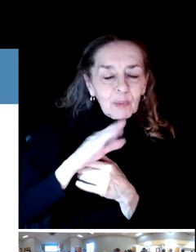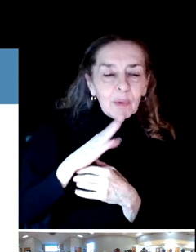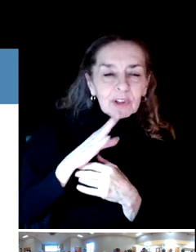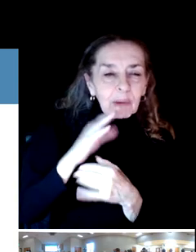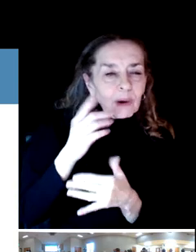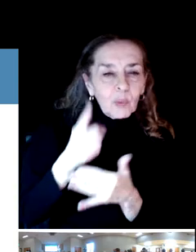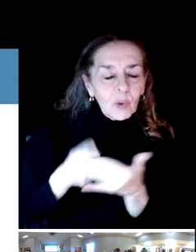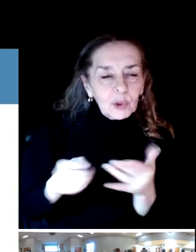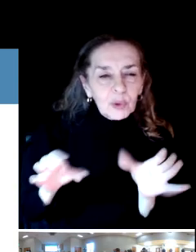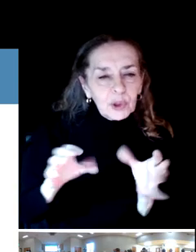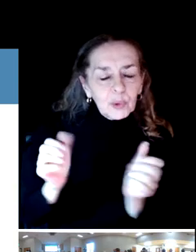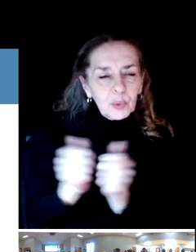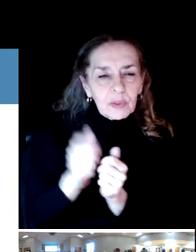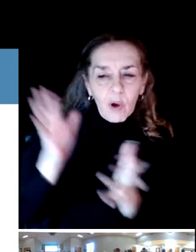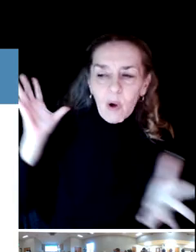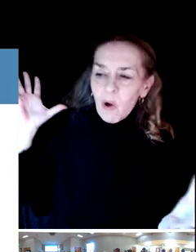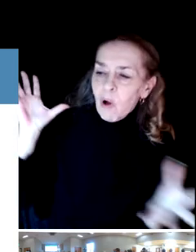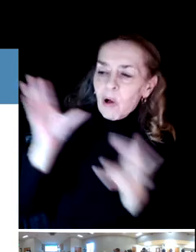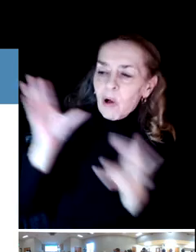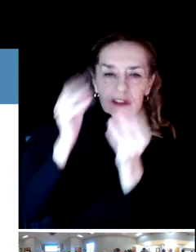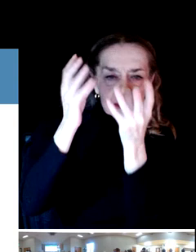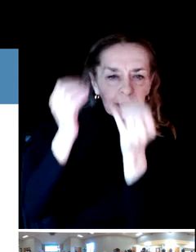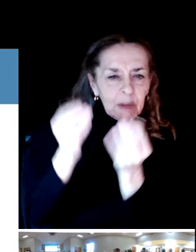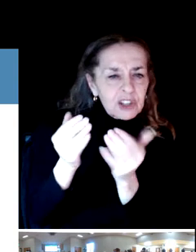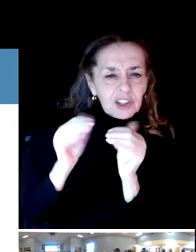How does this translate into actionable items?